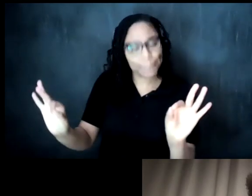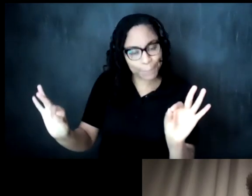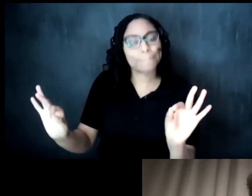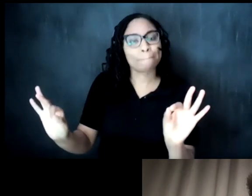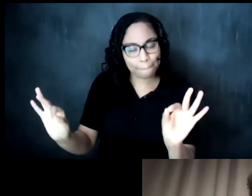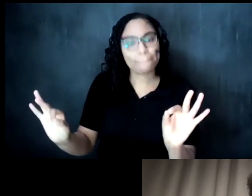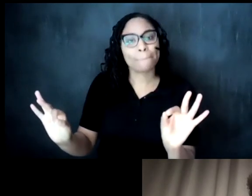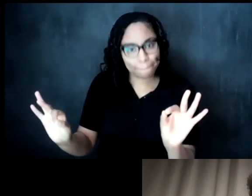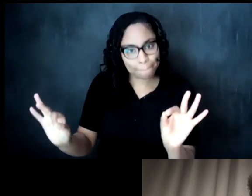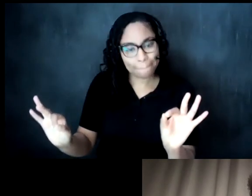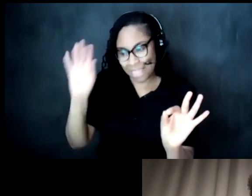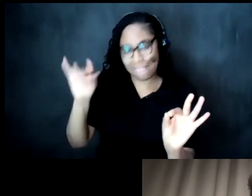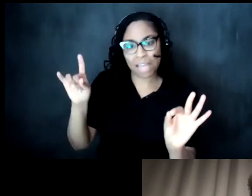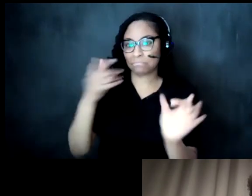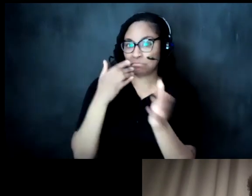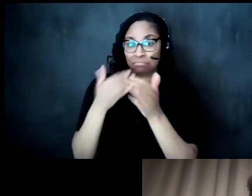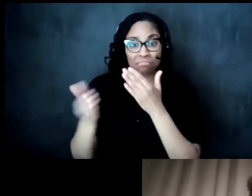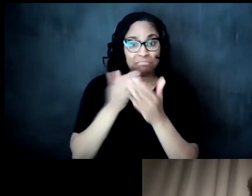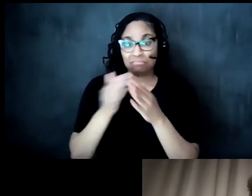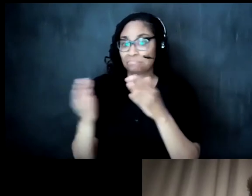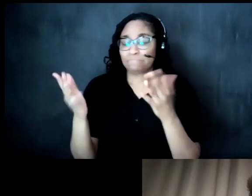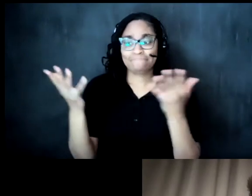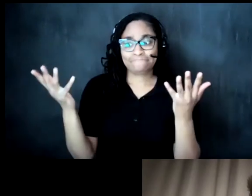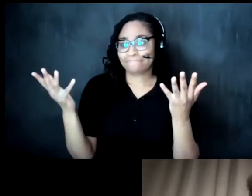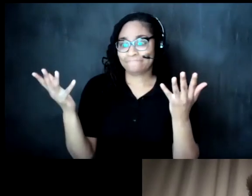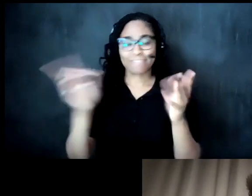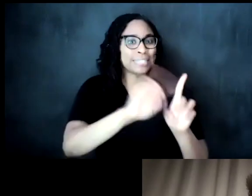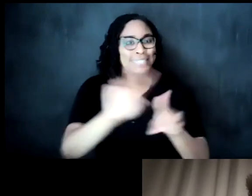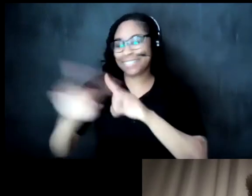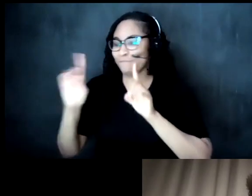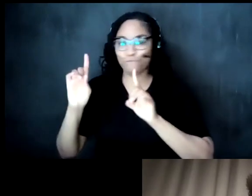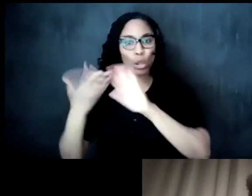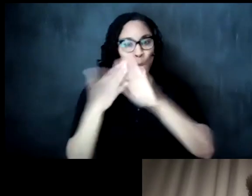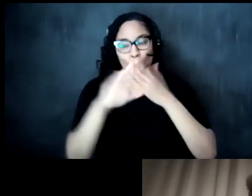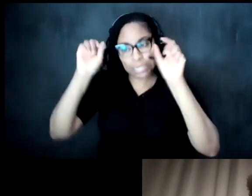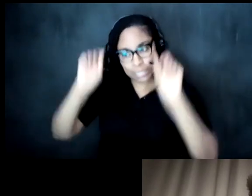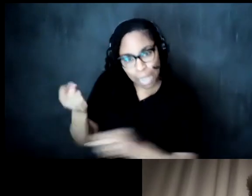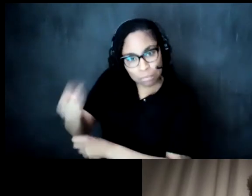understood across so many different communities and groups and an important source of empowerment